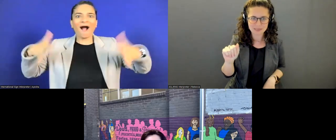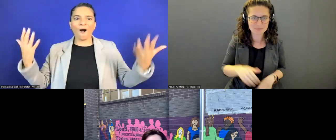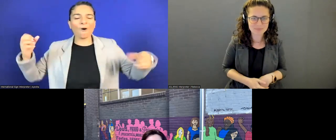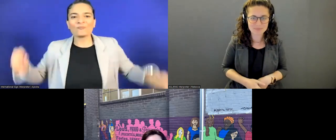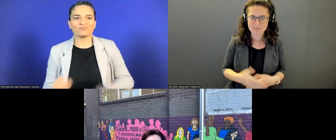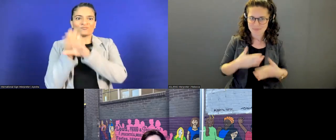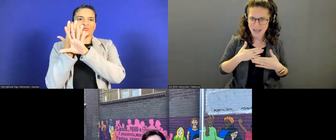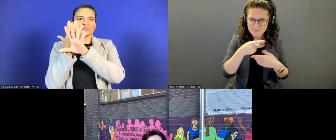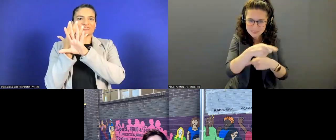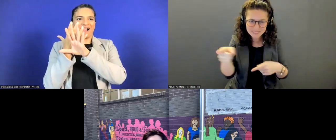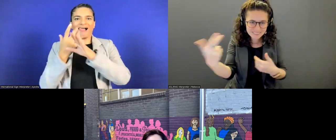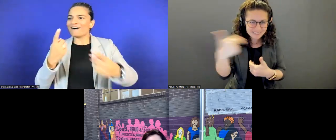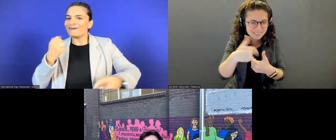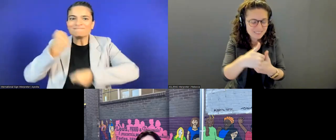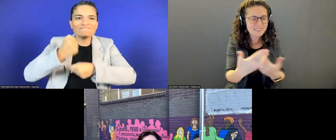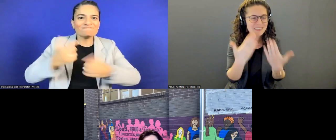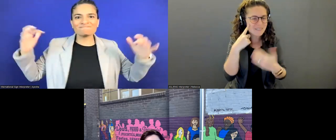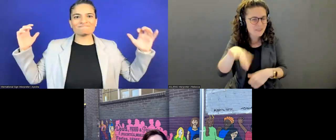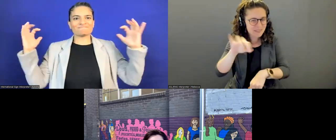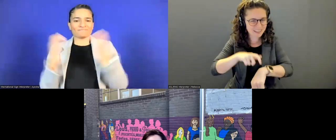Thank you so much for making time. Welcome!